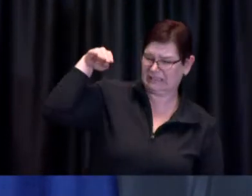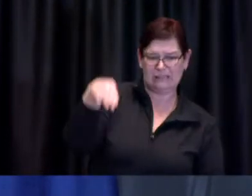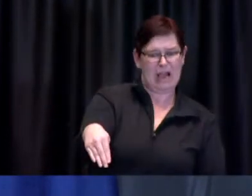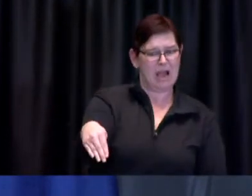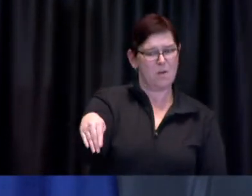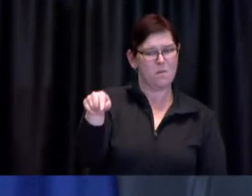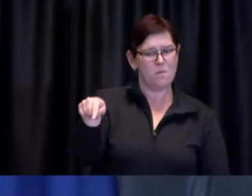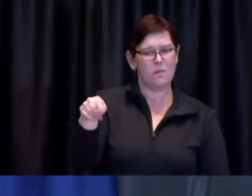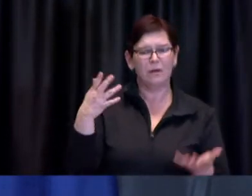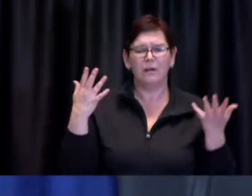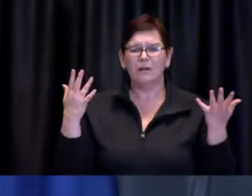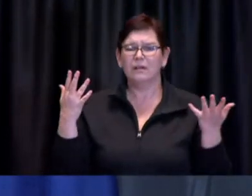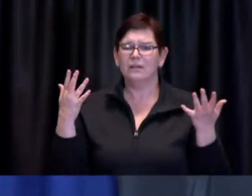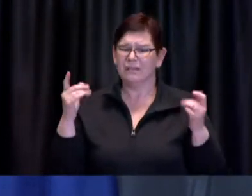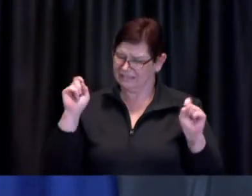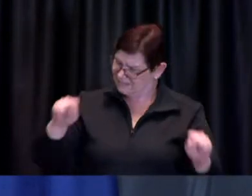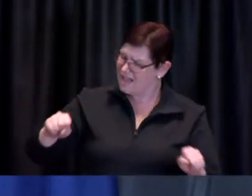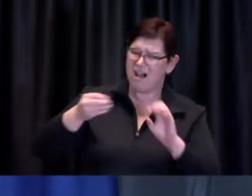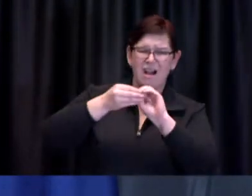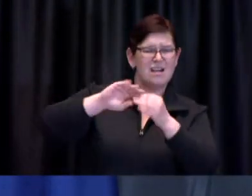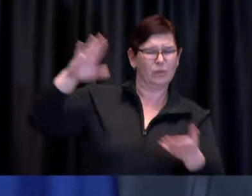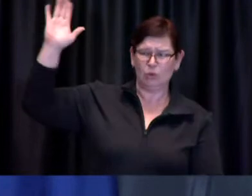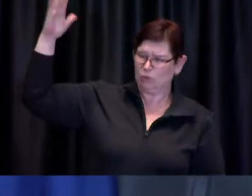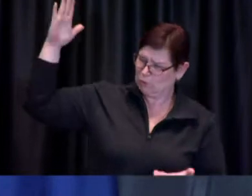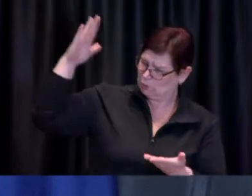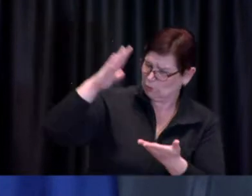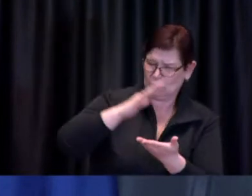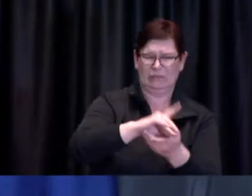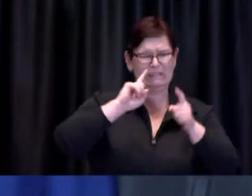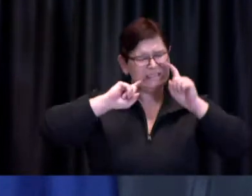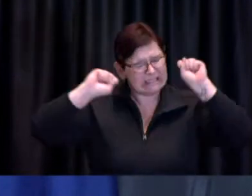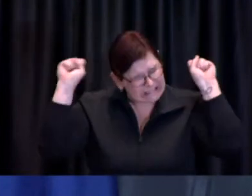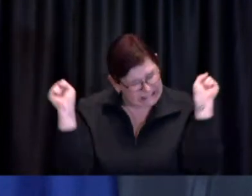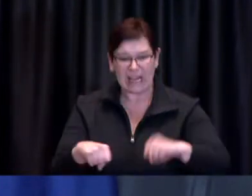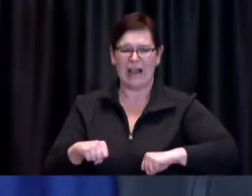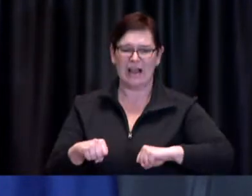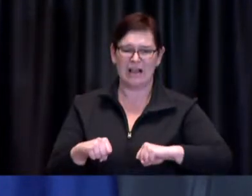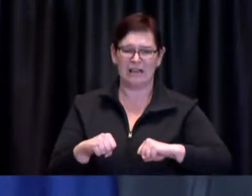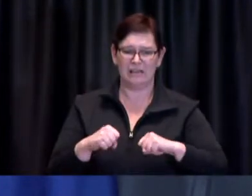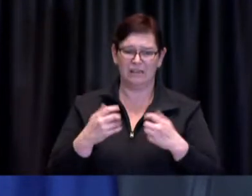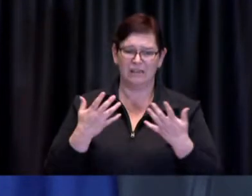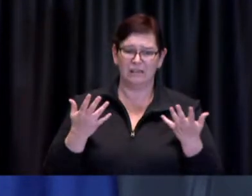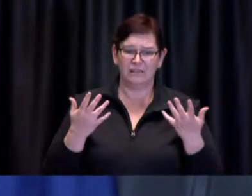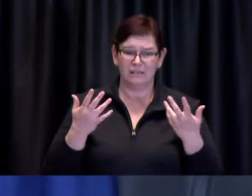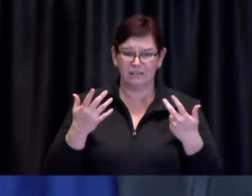corner in that way as well and so I think if we focus on those things uh then there's there's